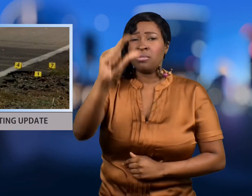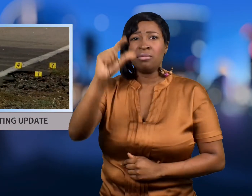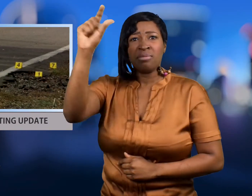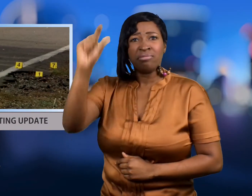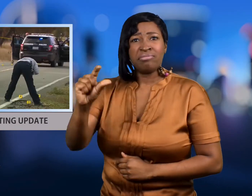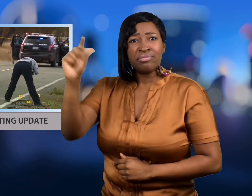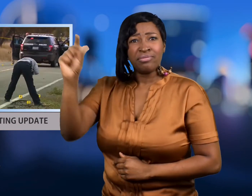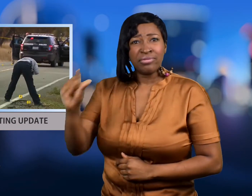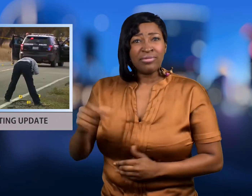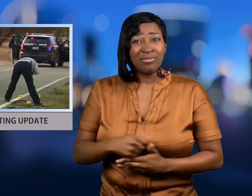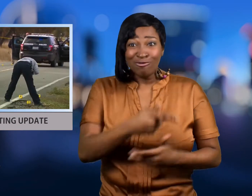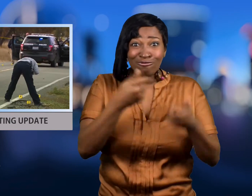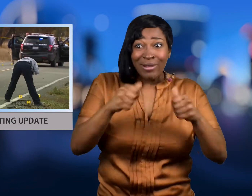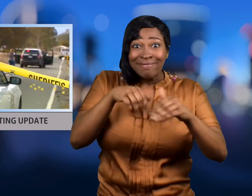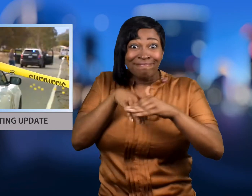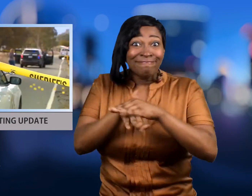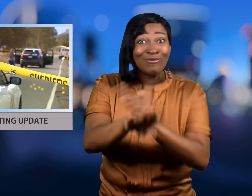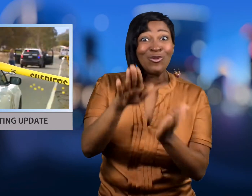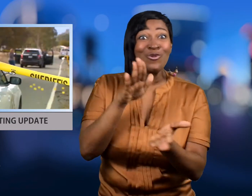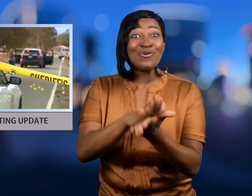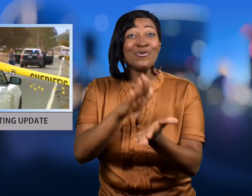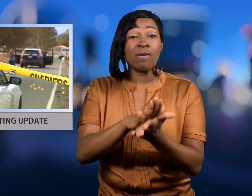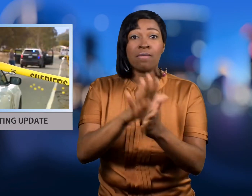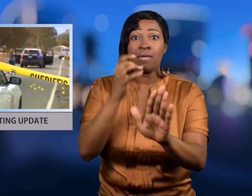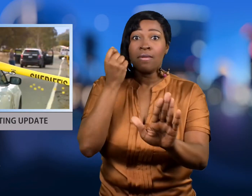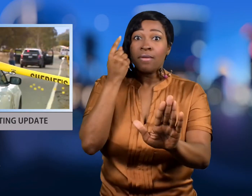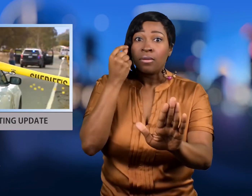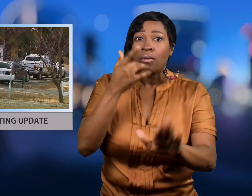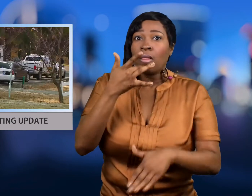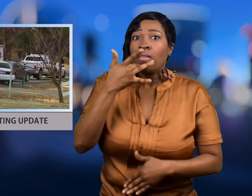with bullets. But thankfully the school